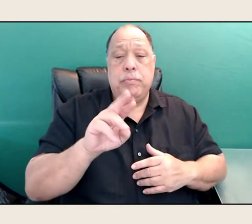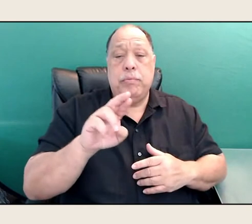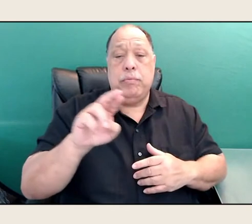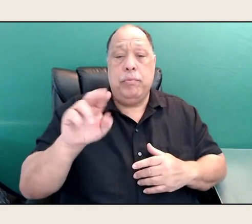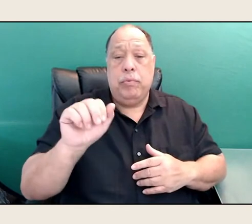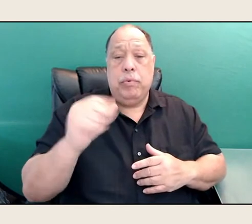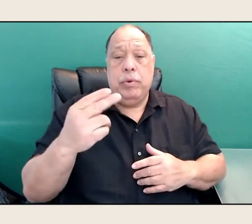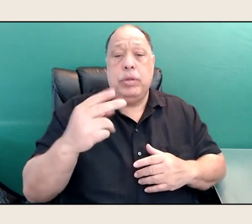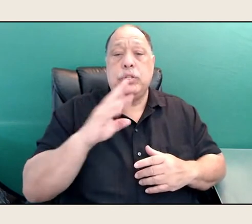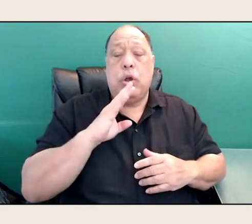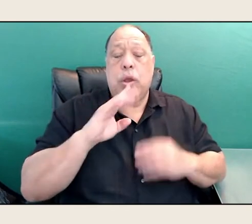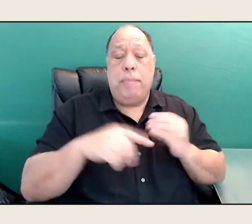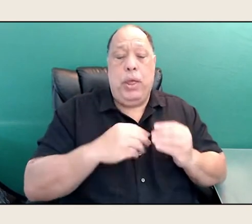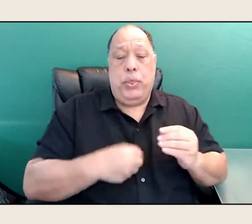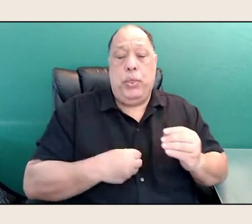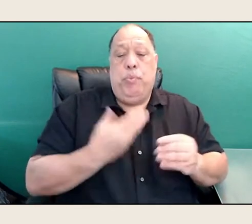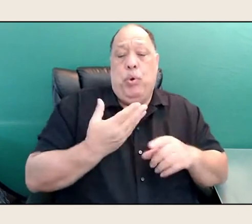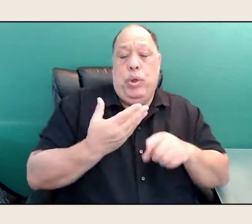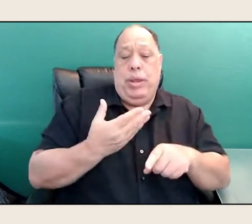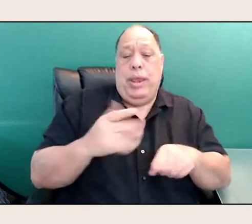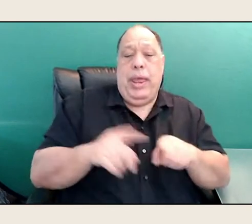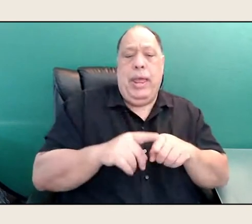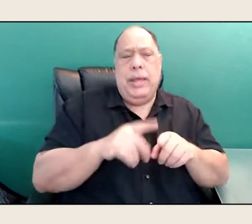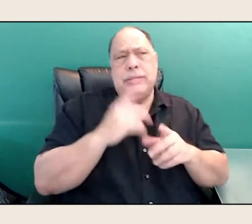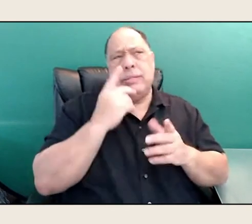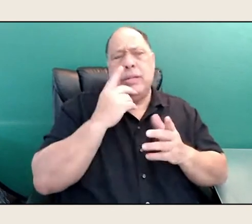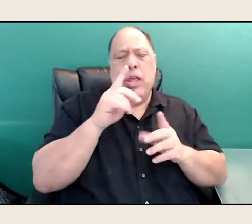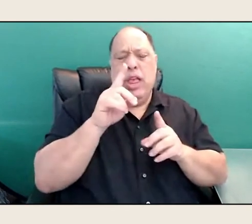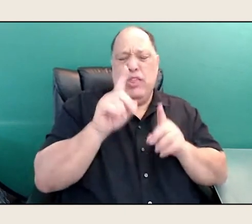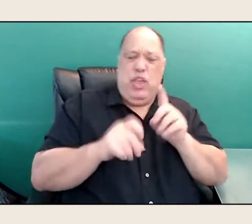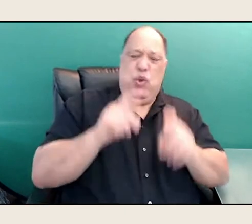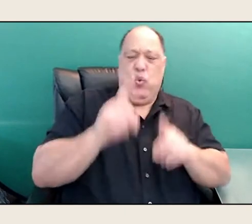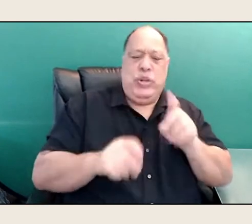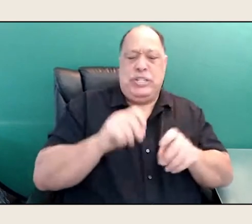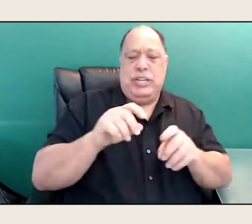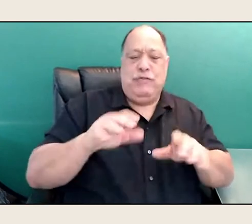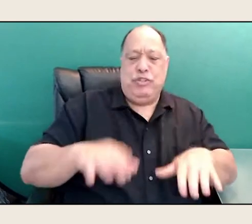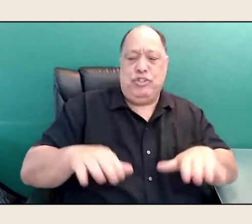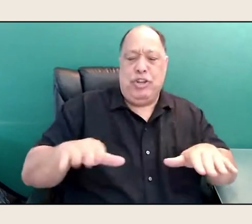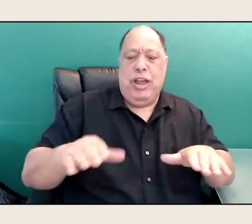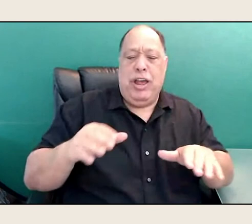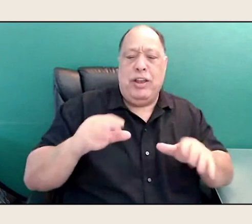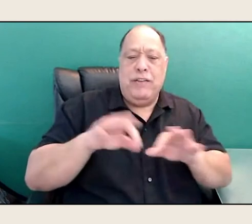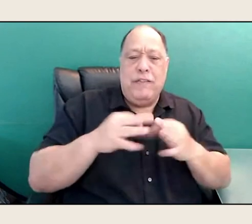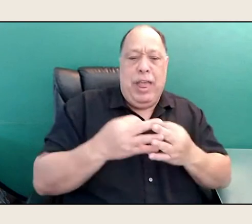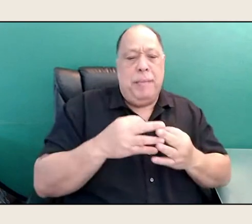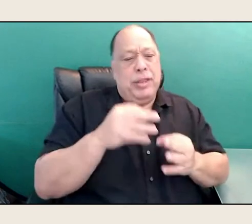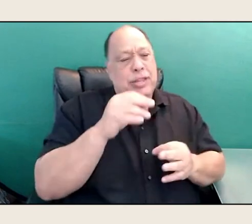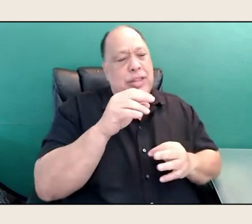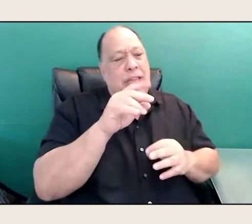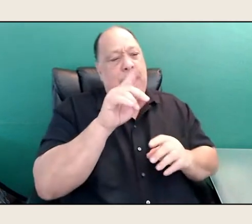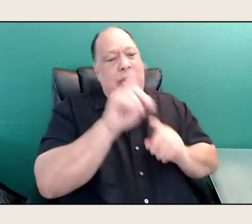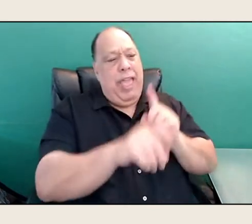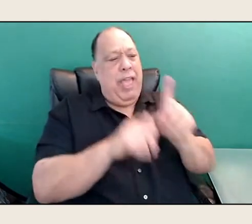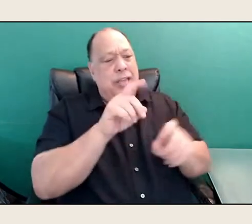as the inquisitive child in the family. The one who asks too many questions of the grown people. Yes.